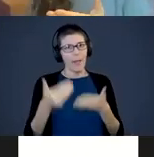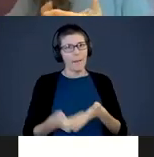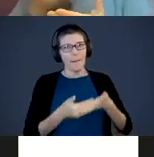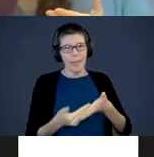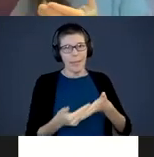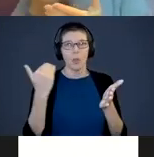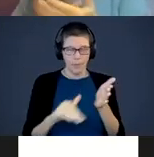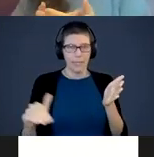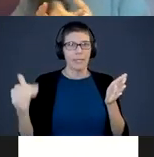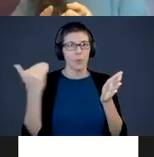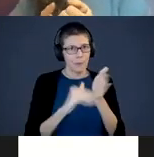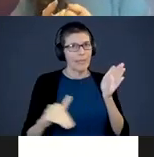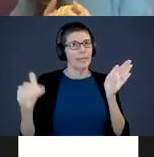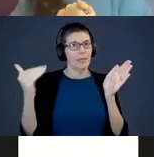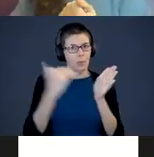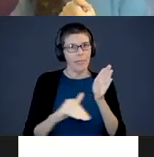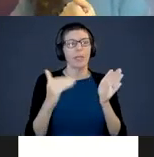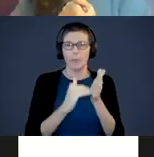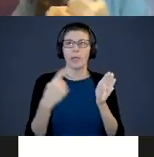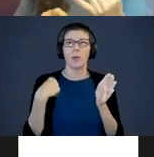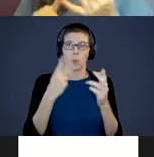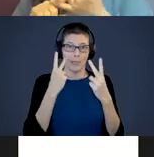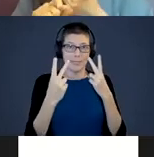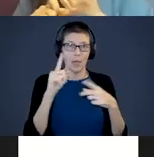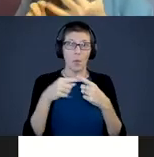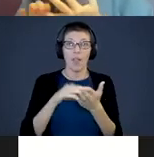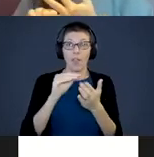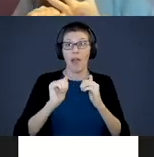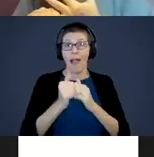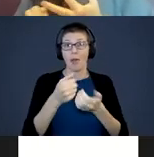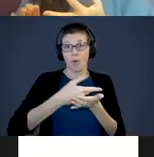repeat, repeat, repeat. We really see it when they learn how to crawl, how to roll,